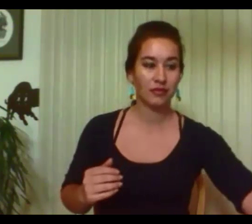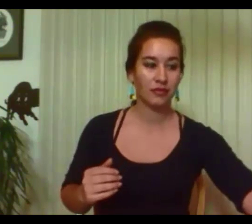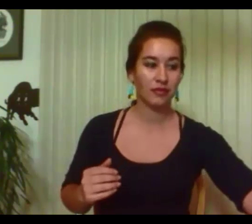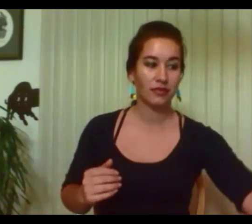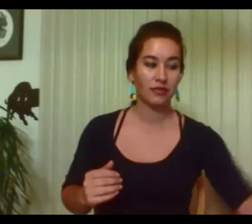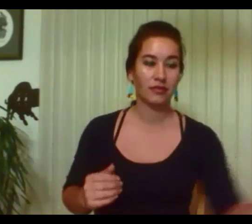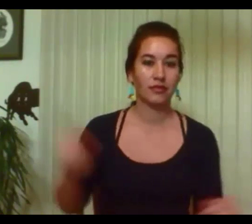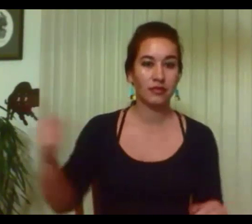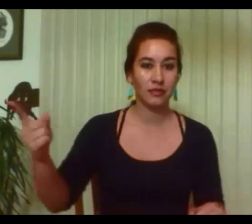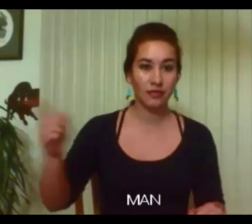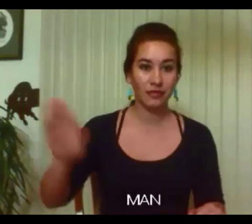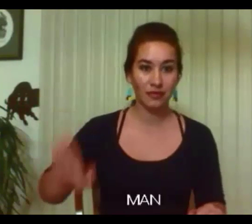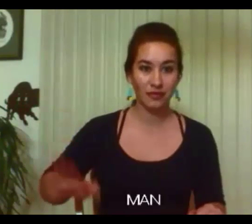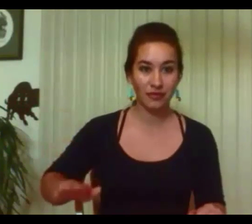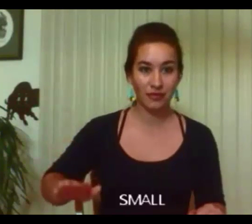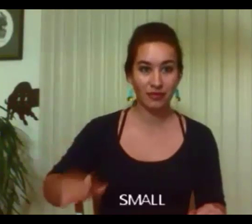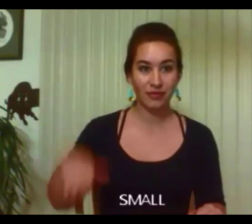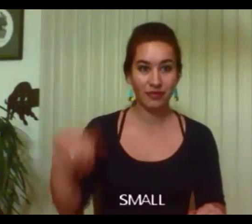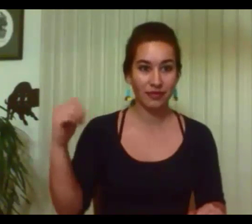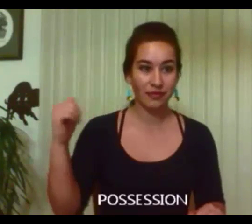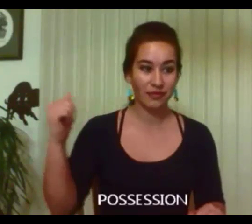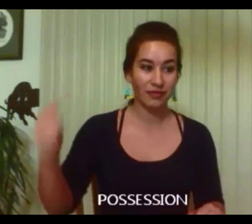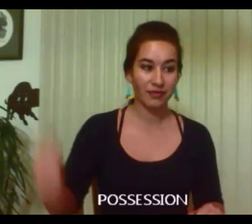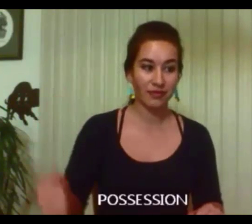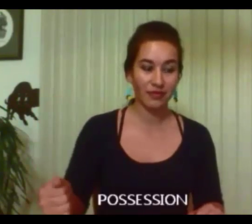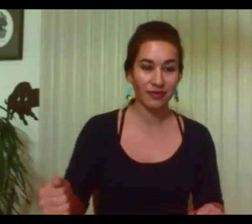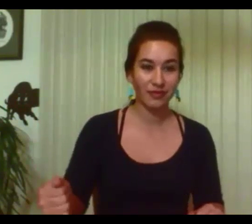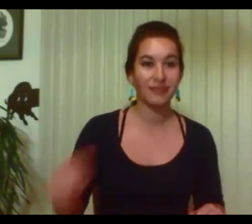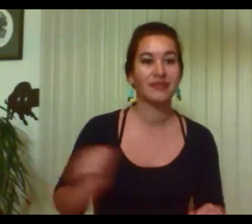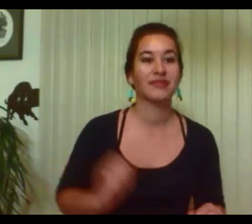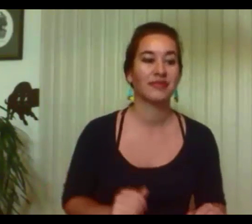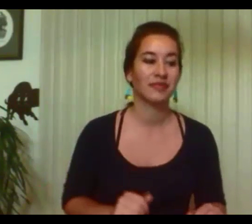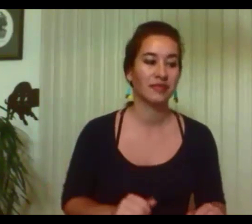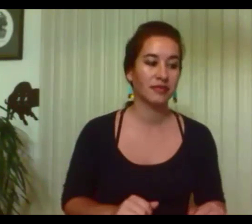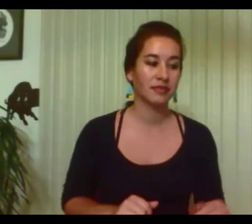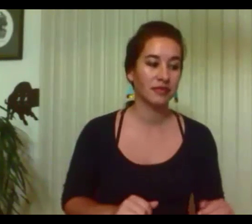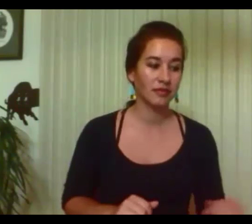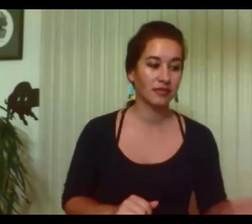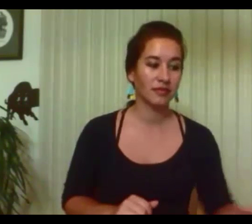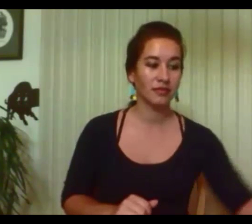The day will finally become his very own